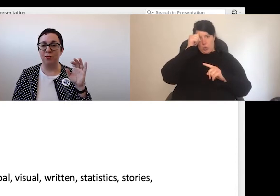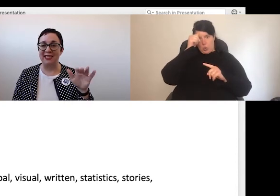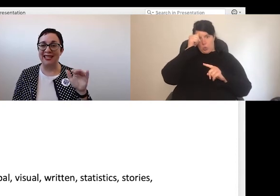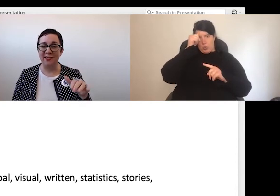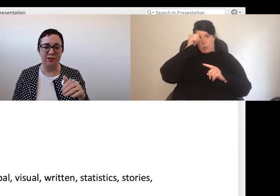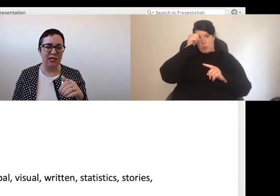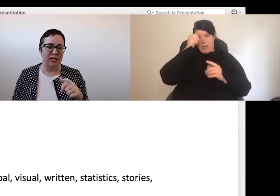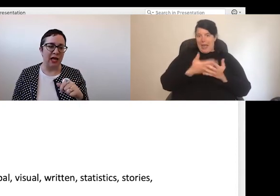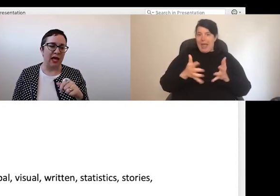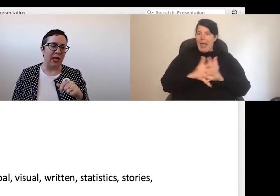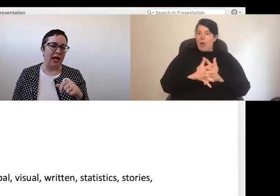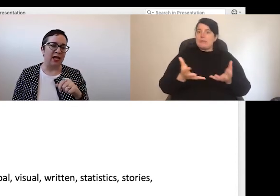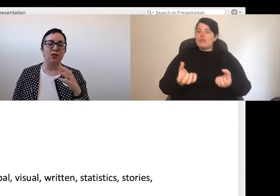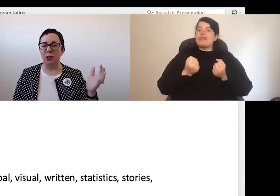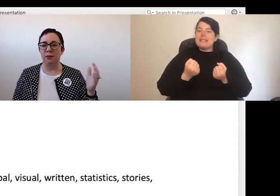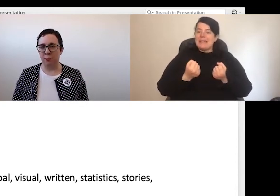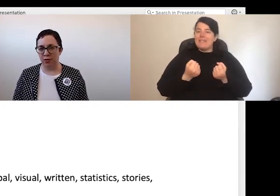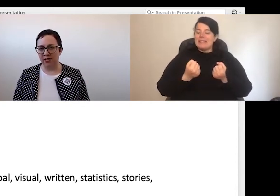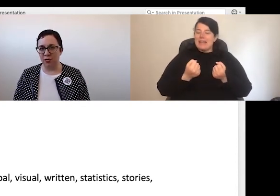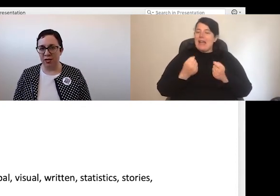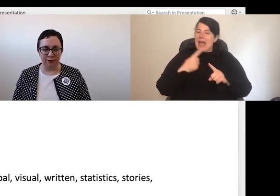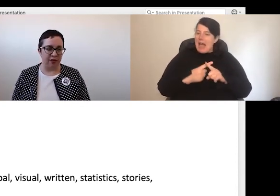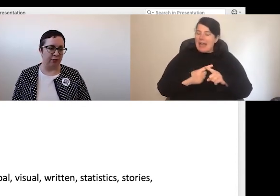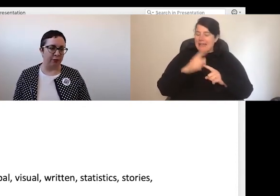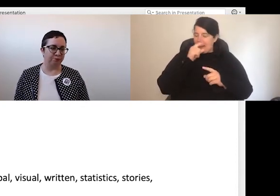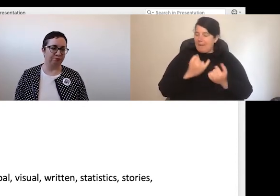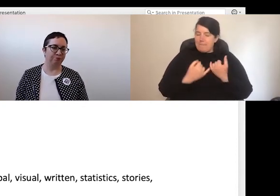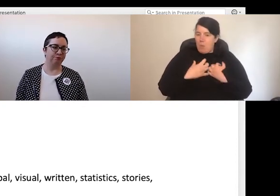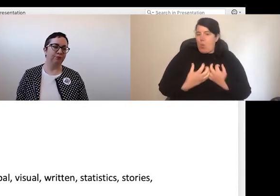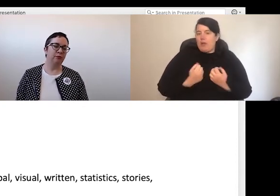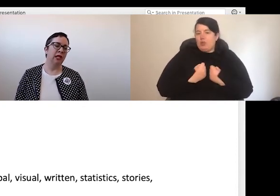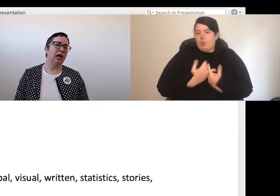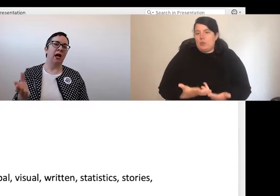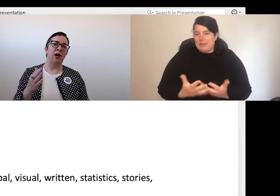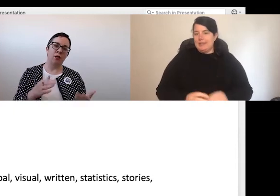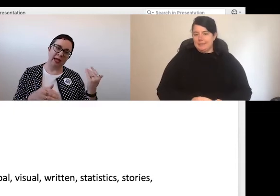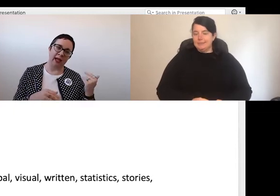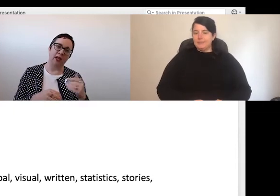received and it's also much more exhausting for everyone. Or, again,